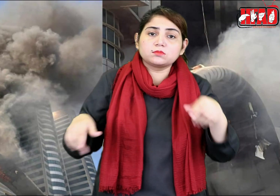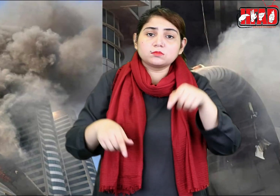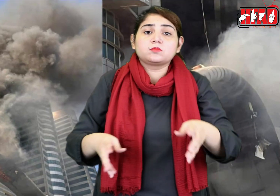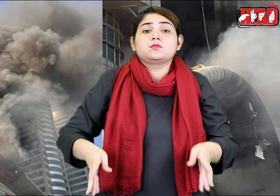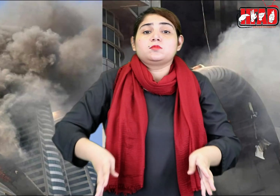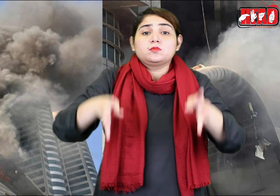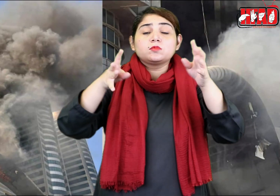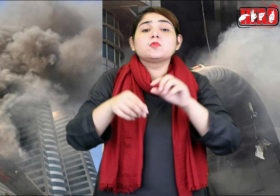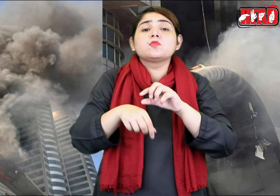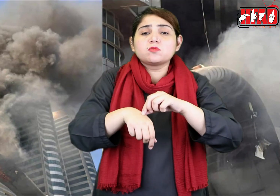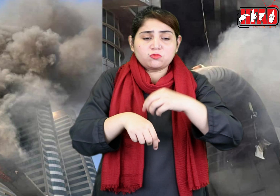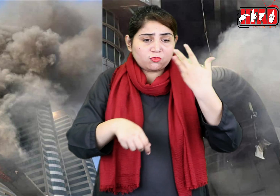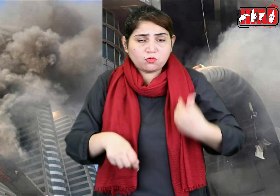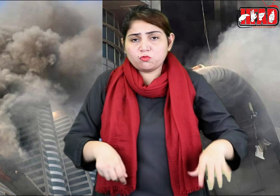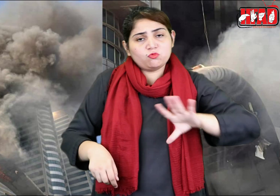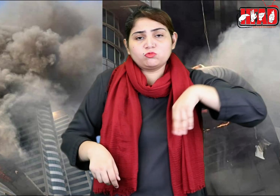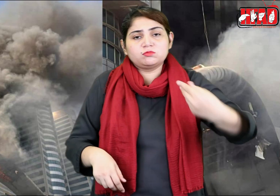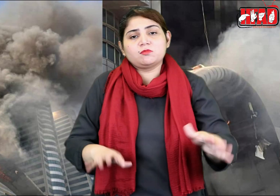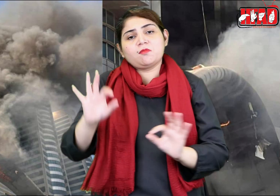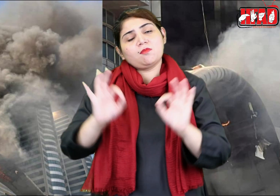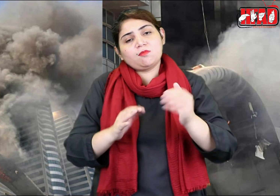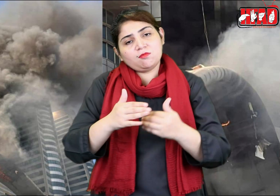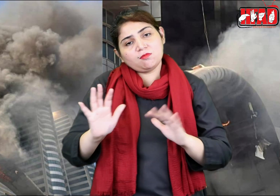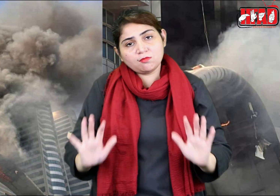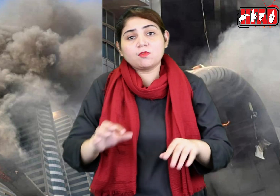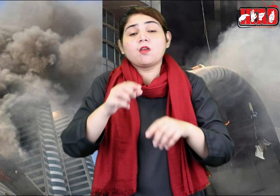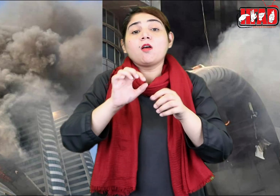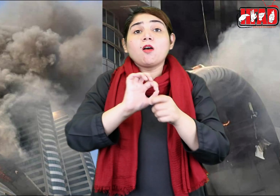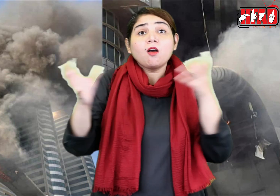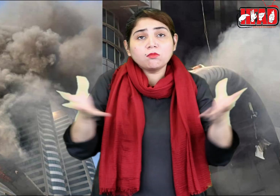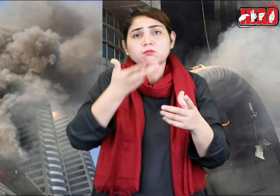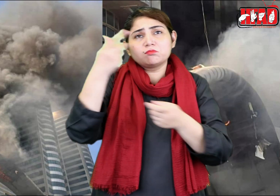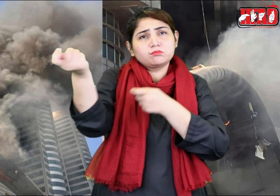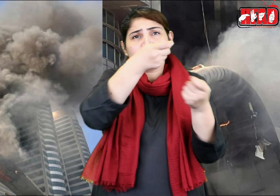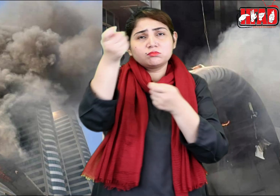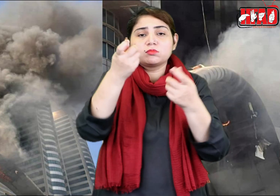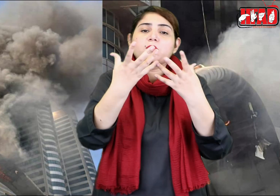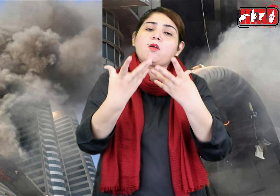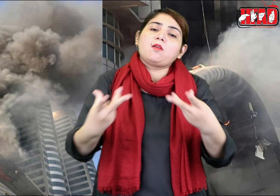No casualties were reported,The fire has been brought under control.